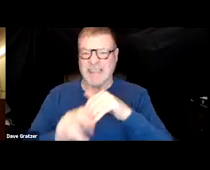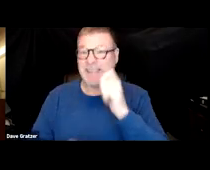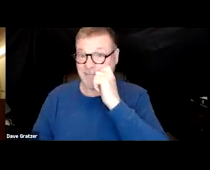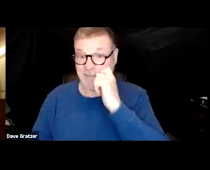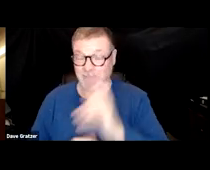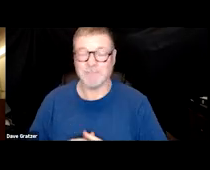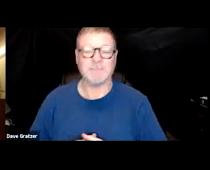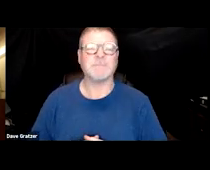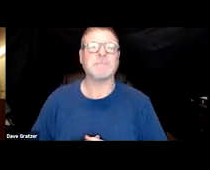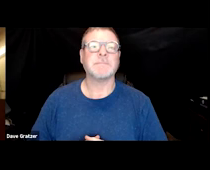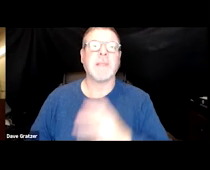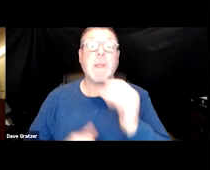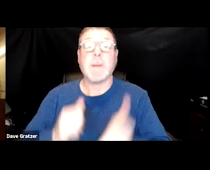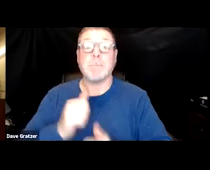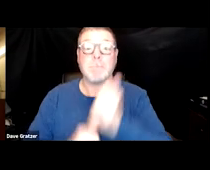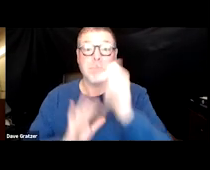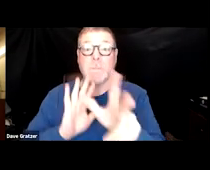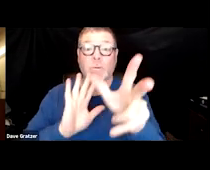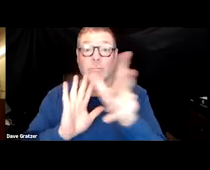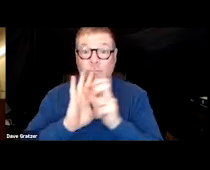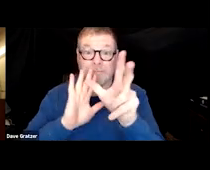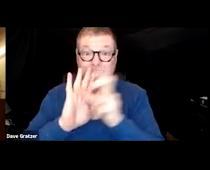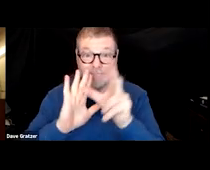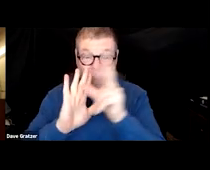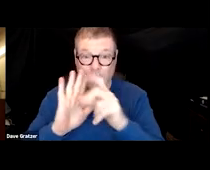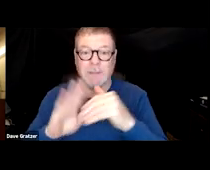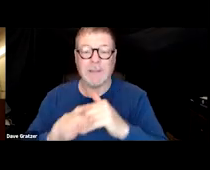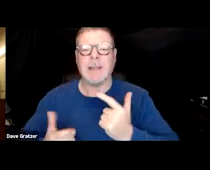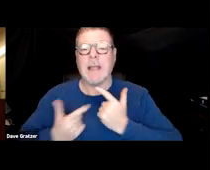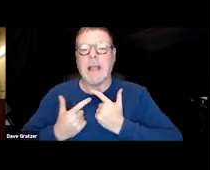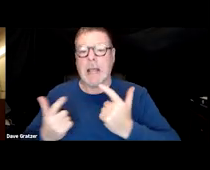and most of these receptors are in lung, kidney, heart,